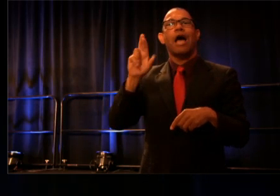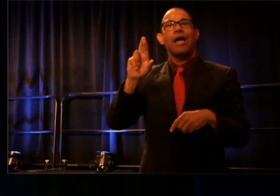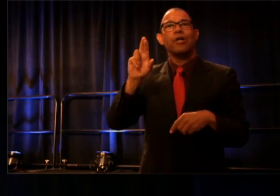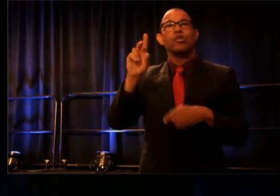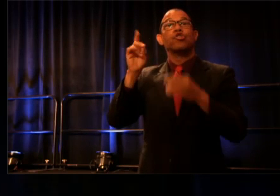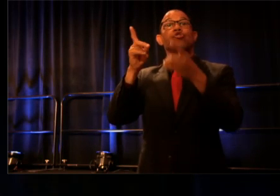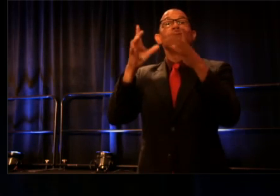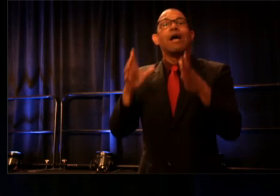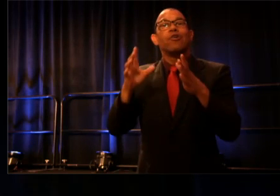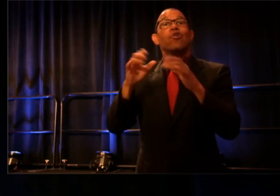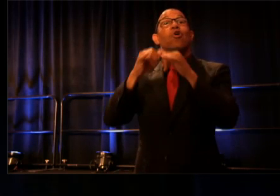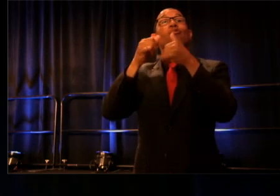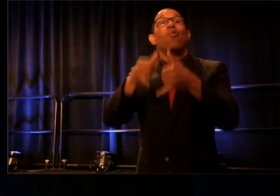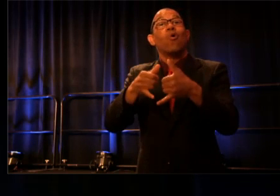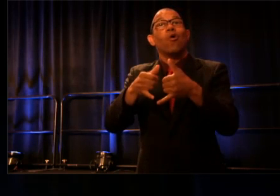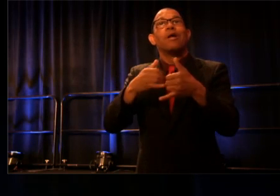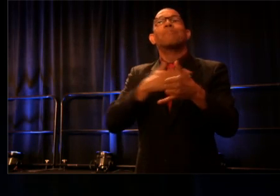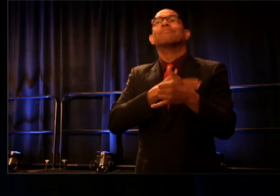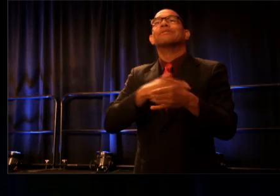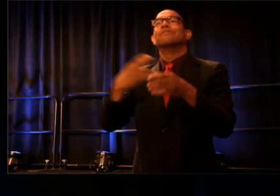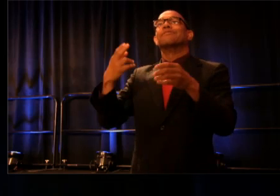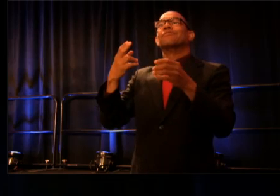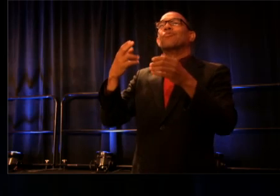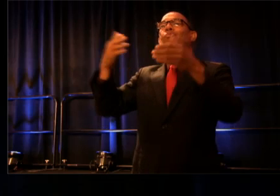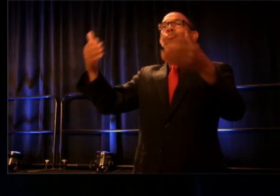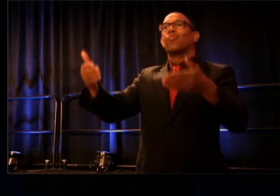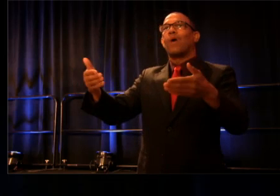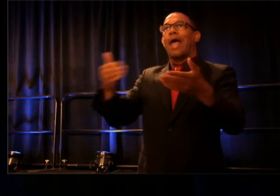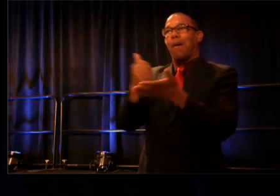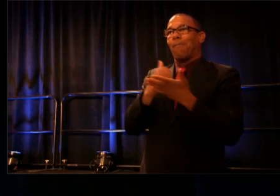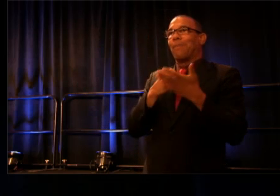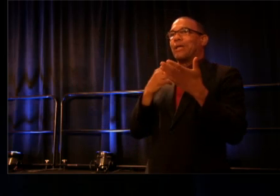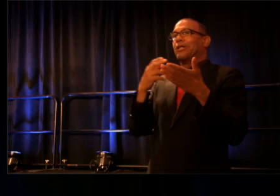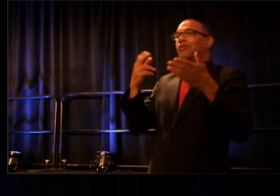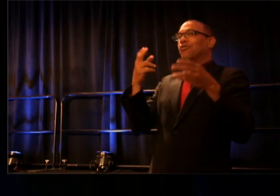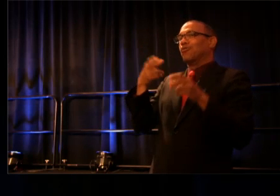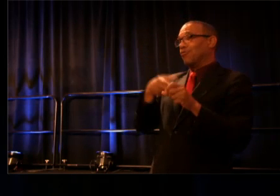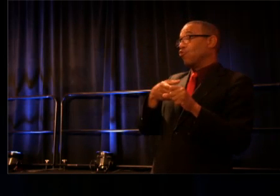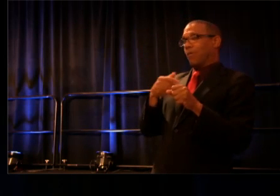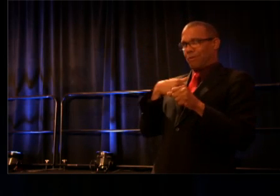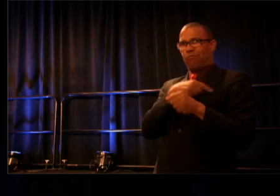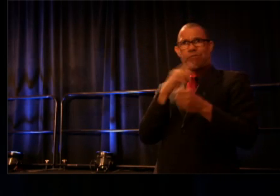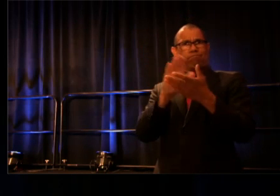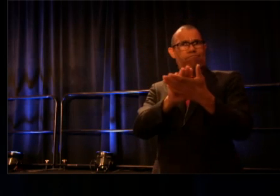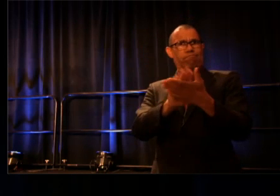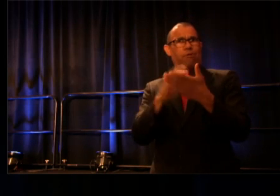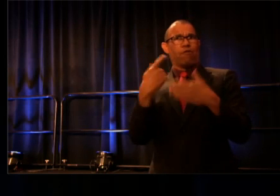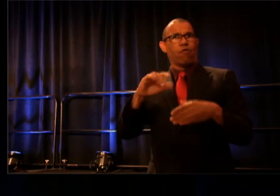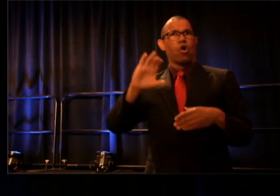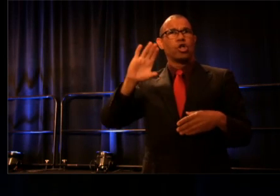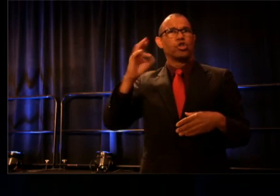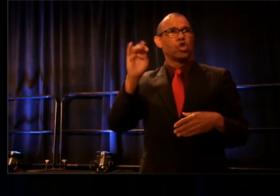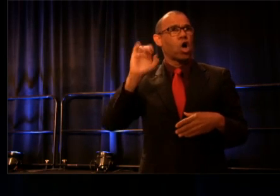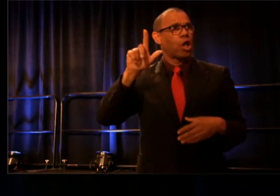please join me in welcoming Charlie Newell, another past recipient of the Schneider Award as well as the Zelda Fichandler Award